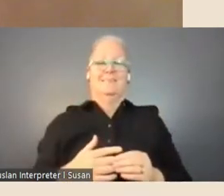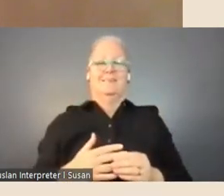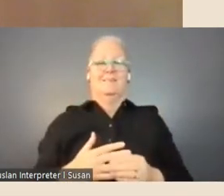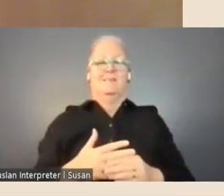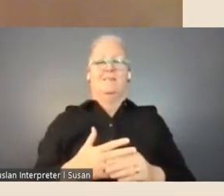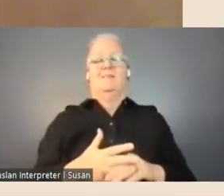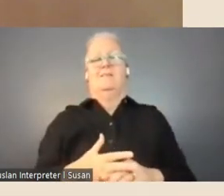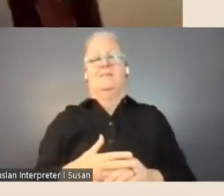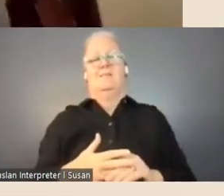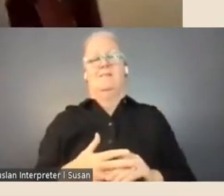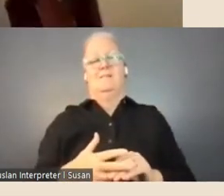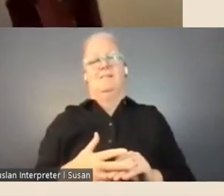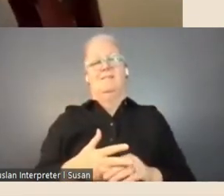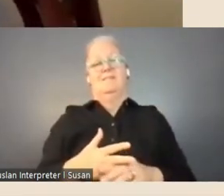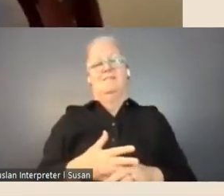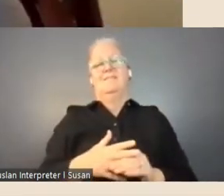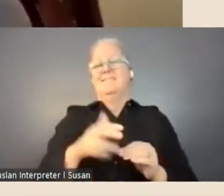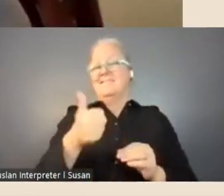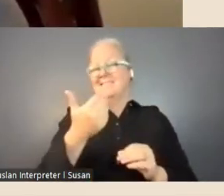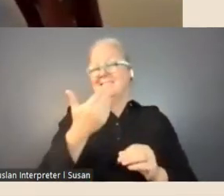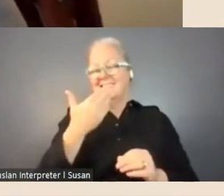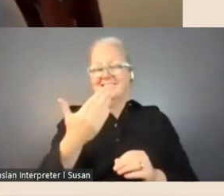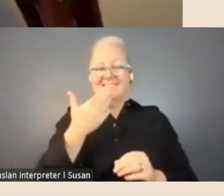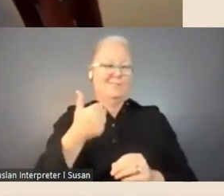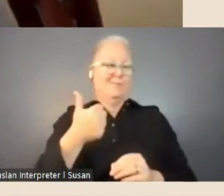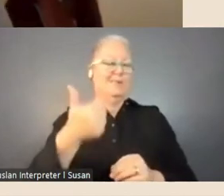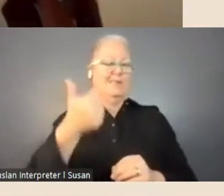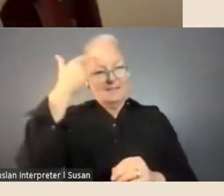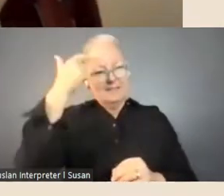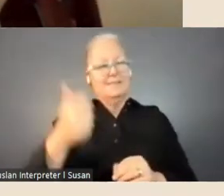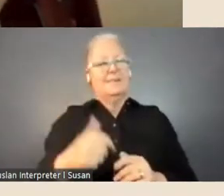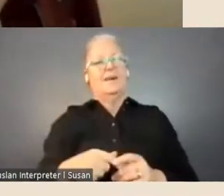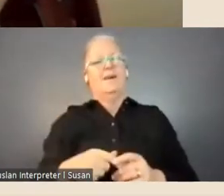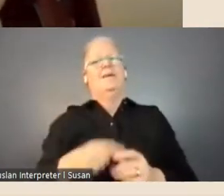Shona: Thank you Megan, great stuff. And here's a question which, which and I'm keeping